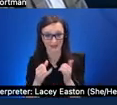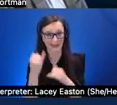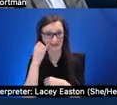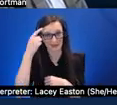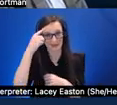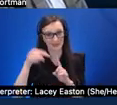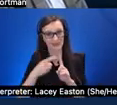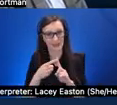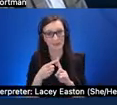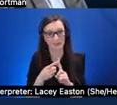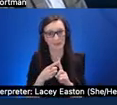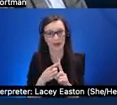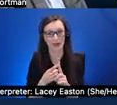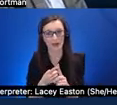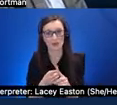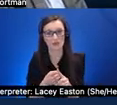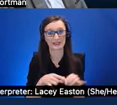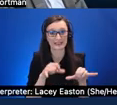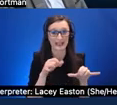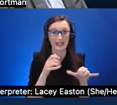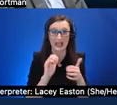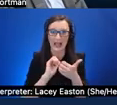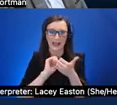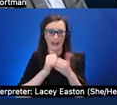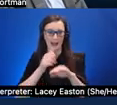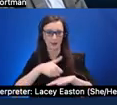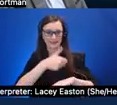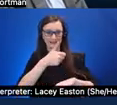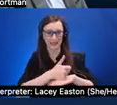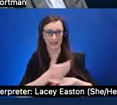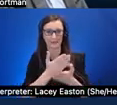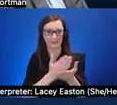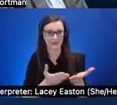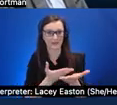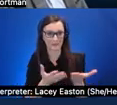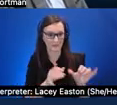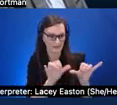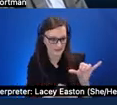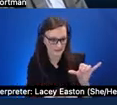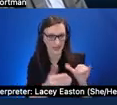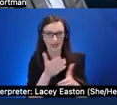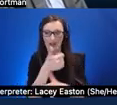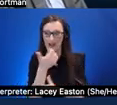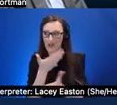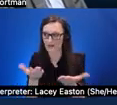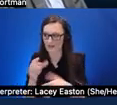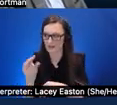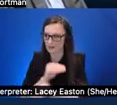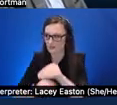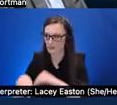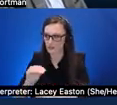and dynamic nature of uh the time and space then you know images are are